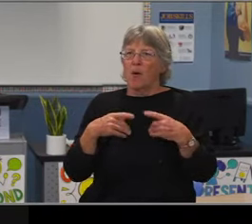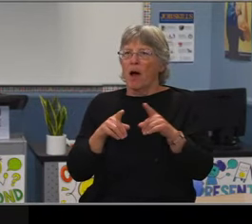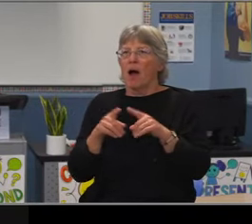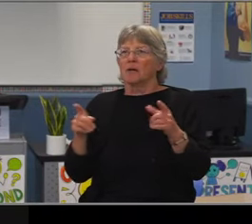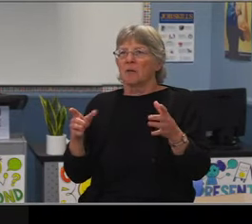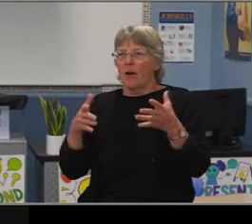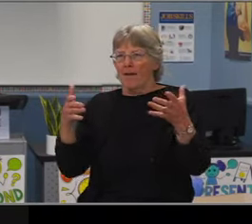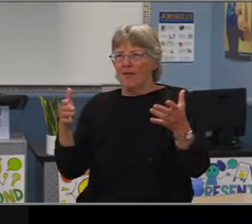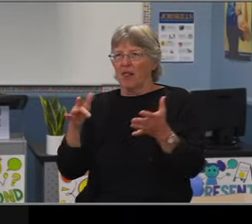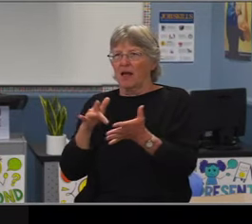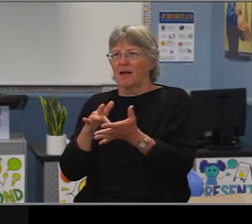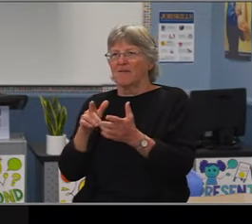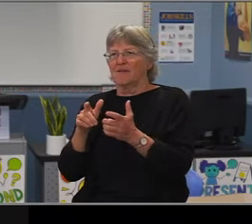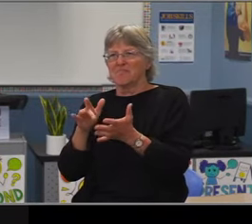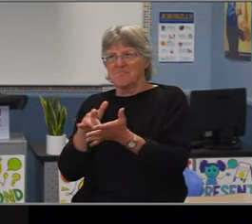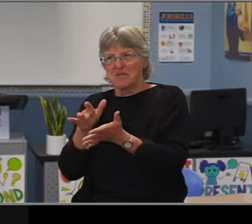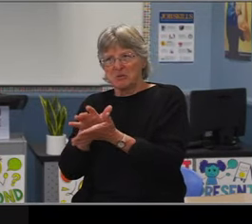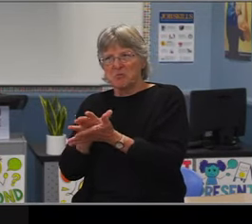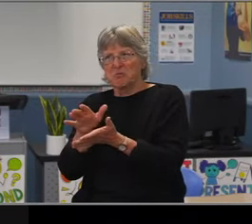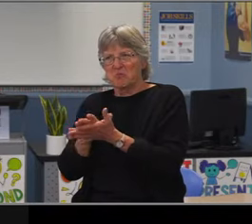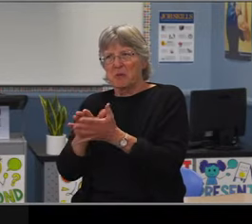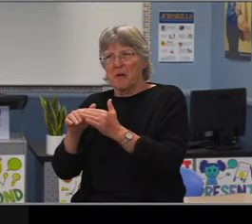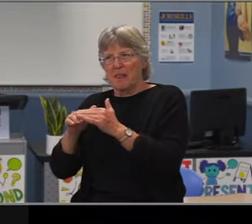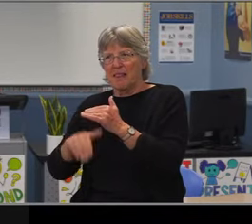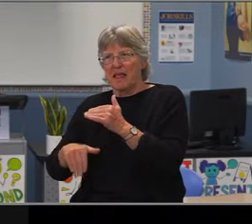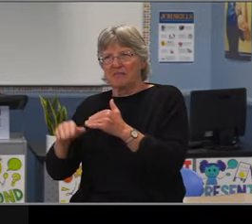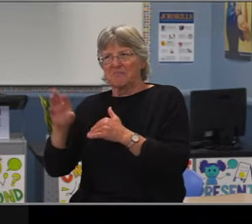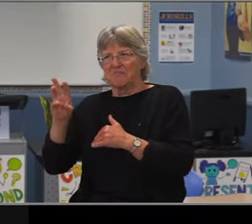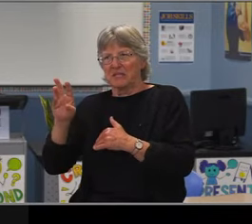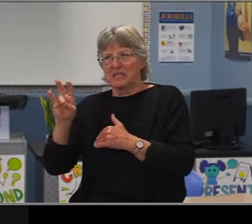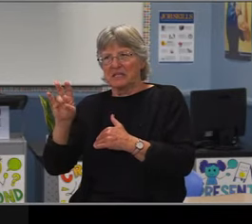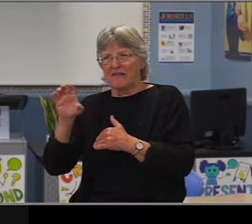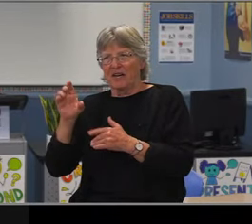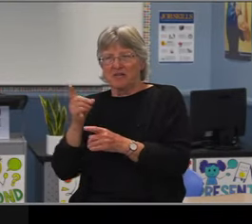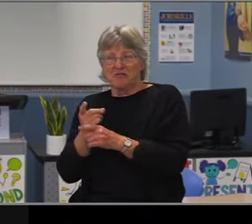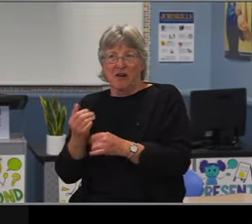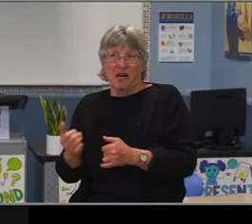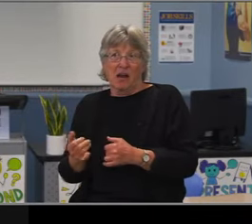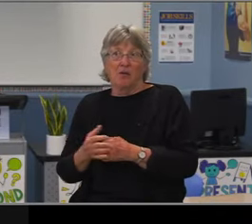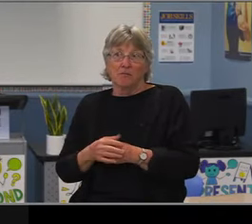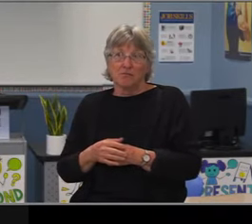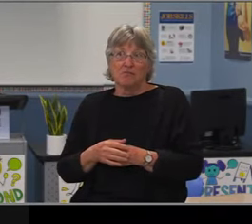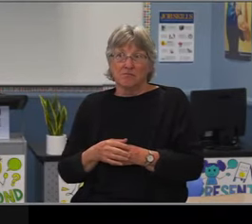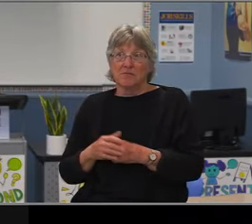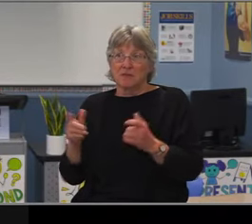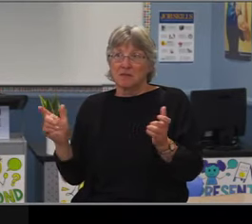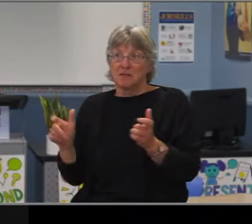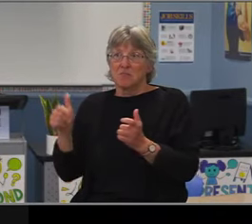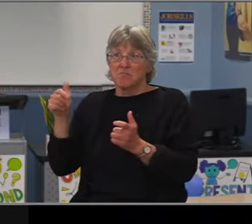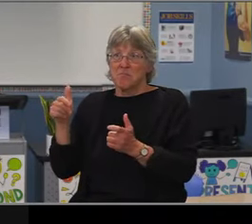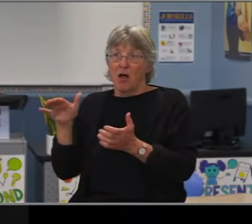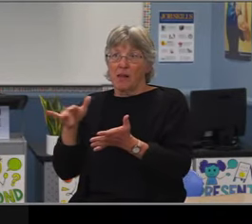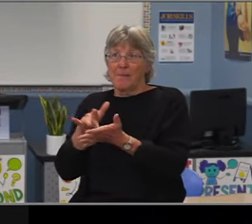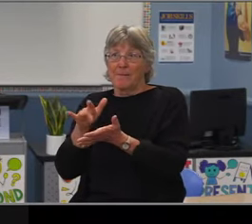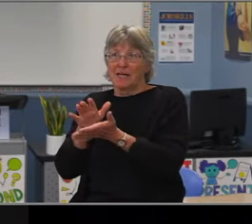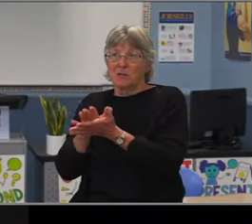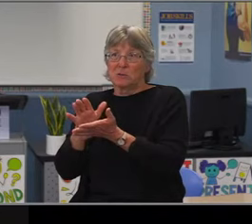Opposed? Abstentions, passes five zero. Coaching assignment. Move approval.